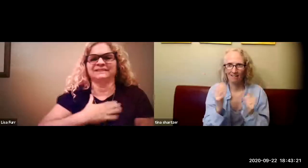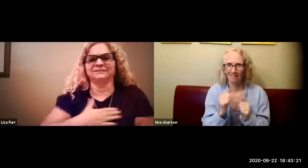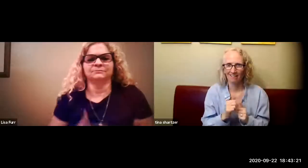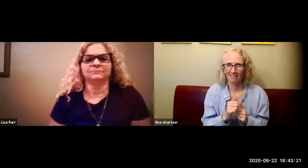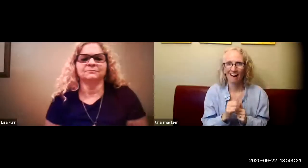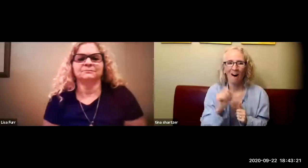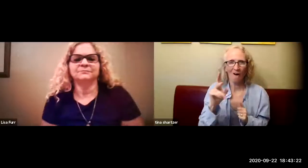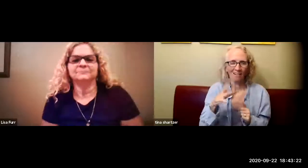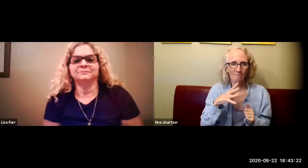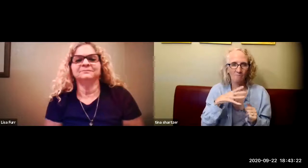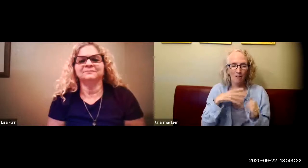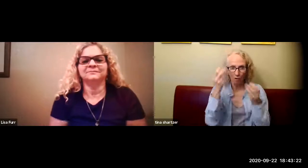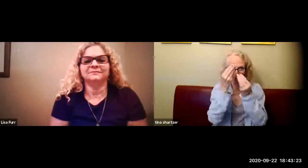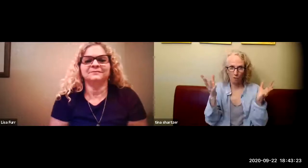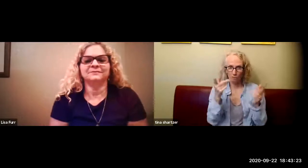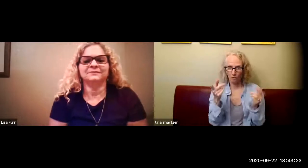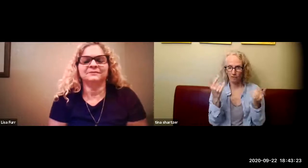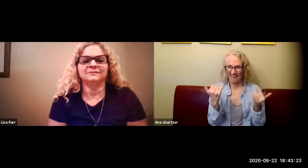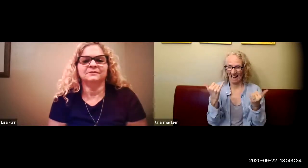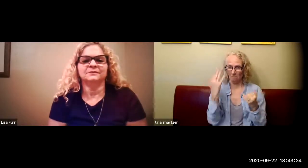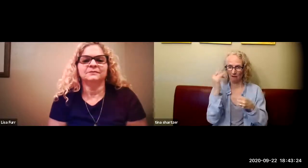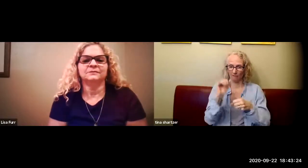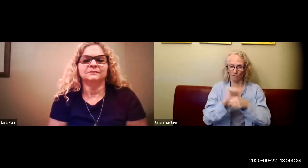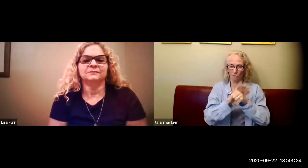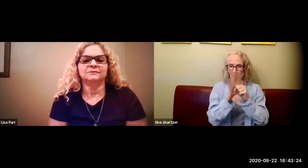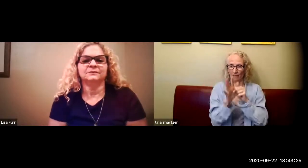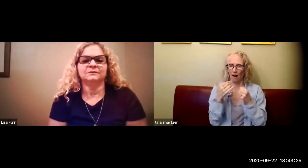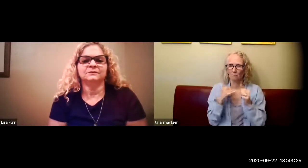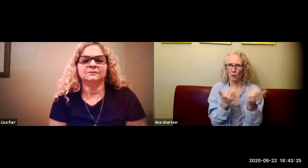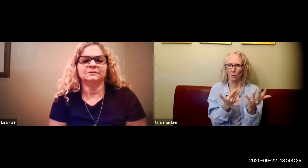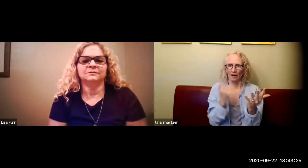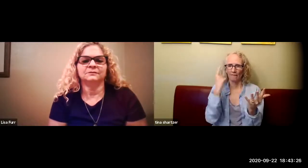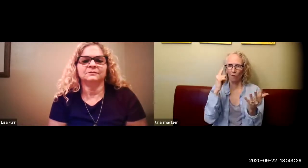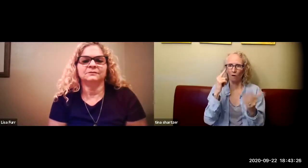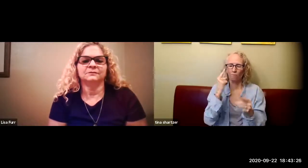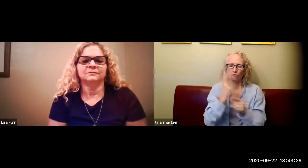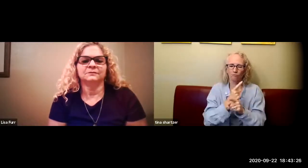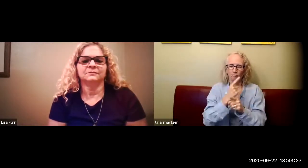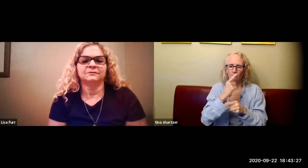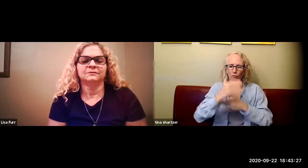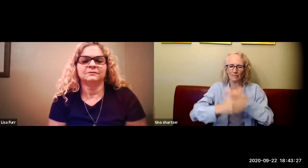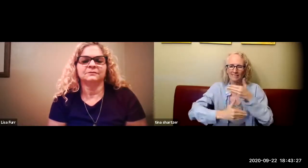let me spotlight you tina okay great